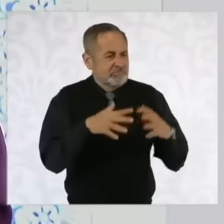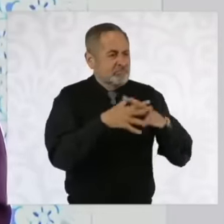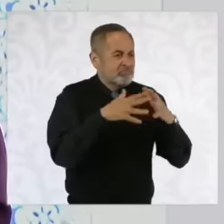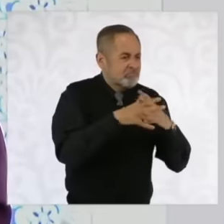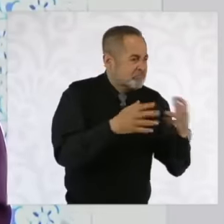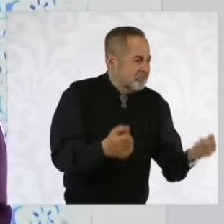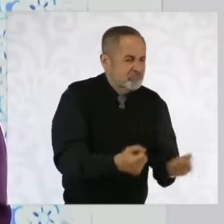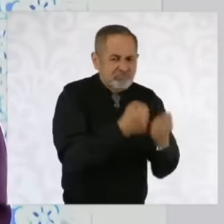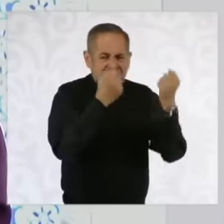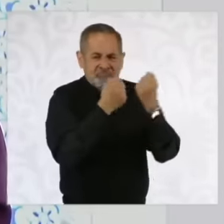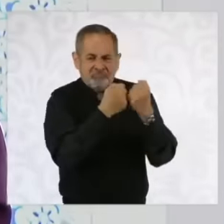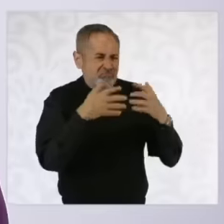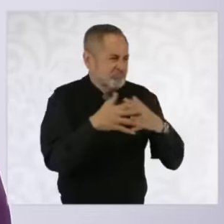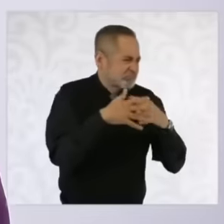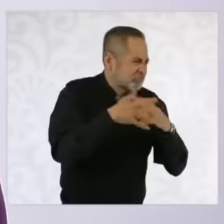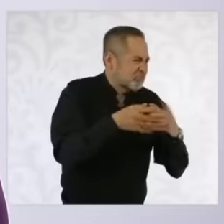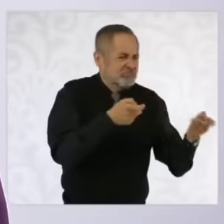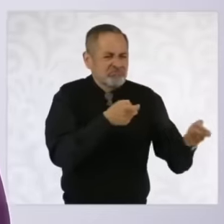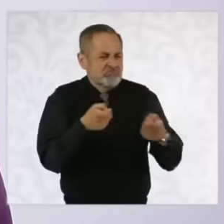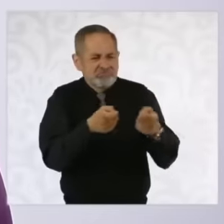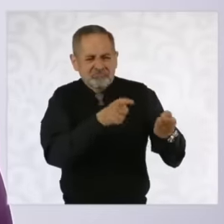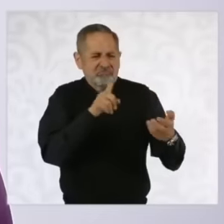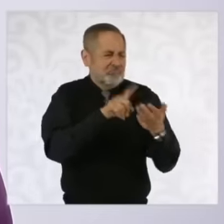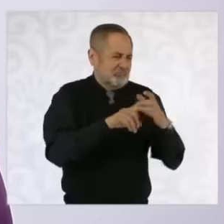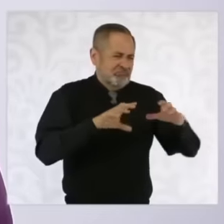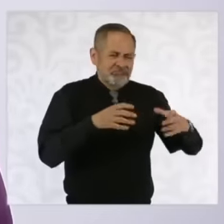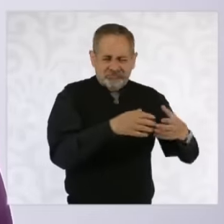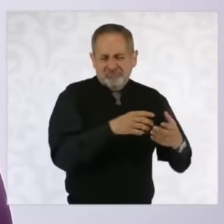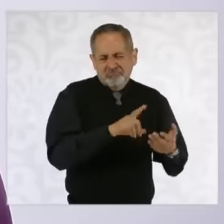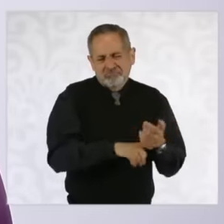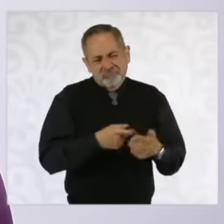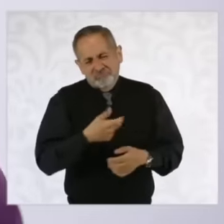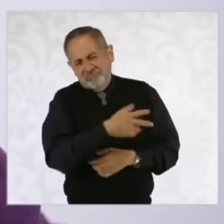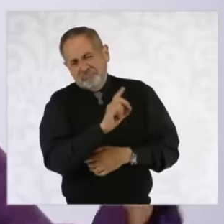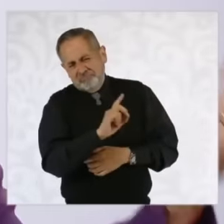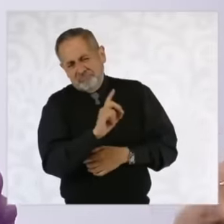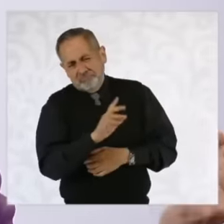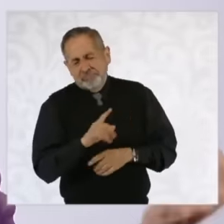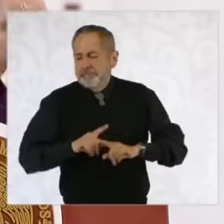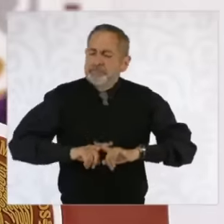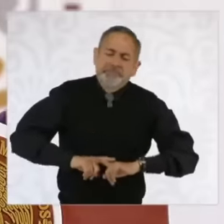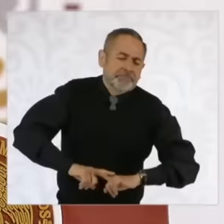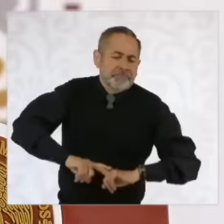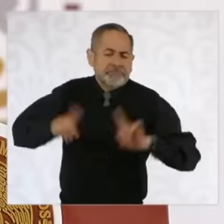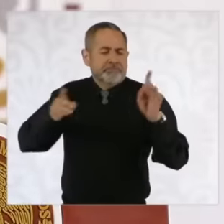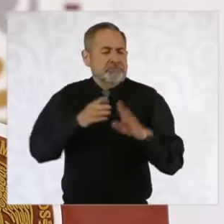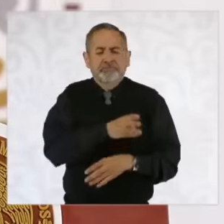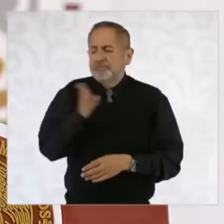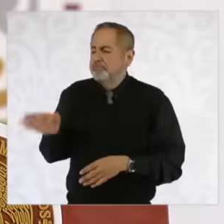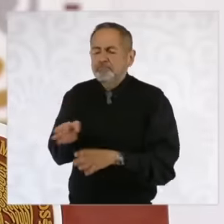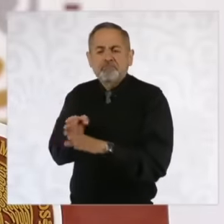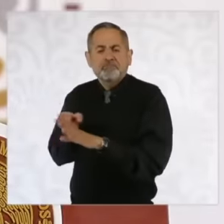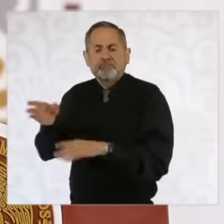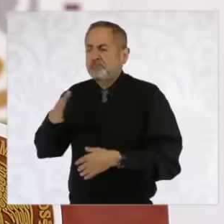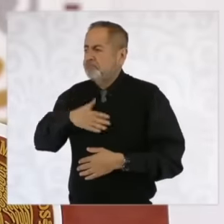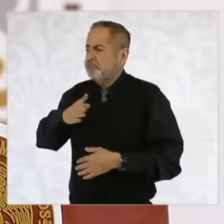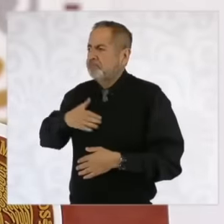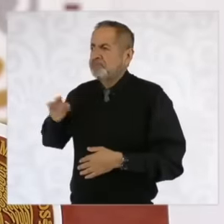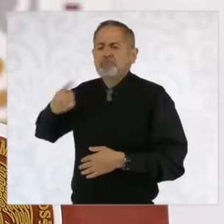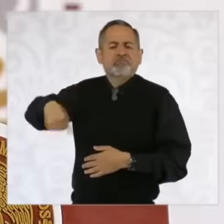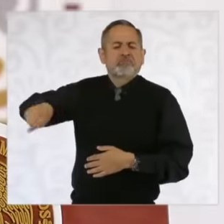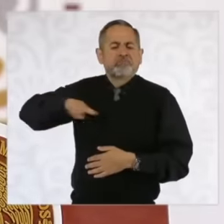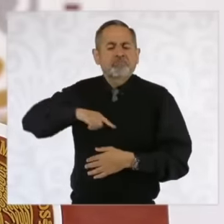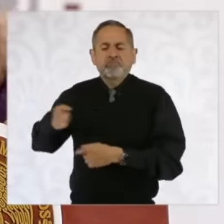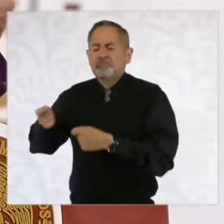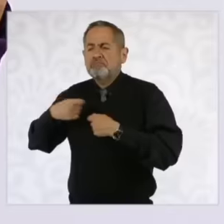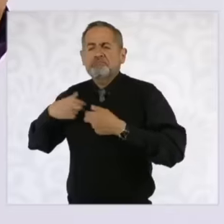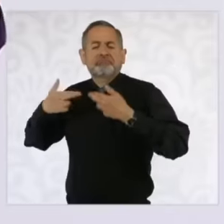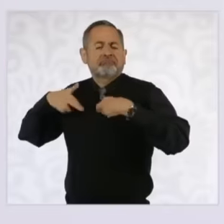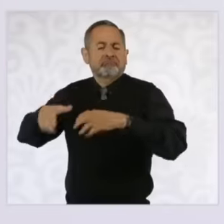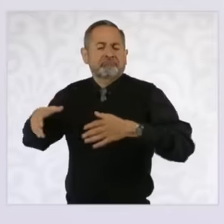drugs, which is the right, and another project, which is the one we represent and the one that the